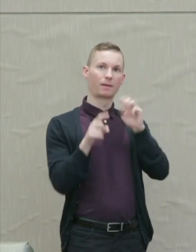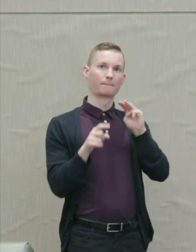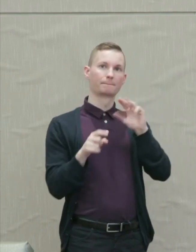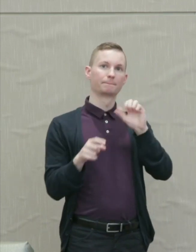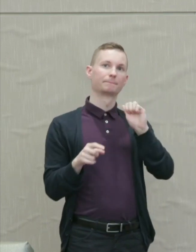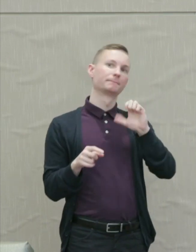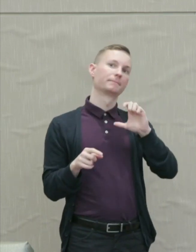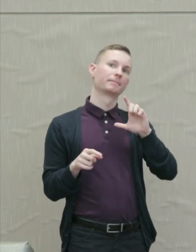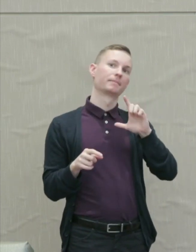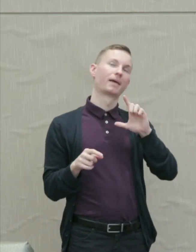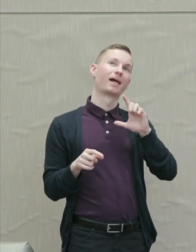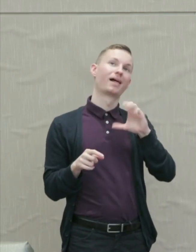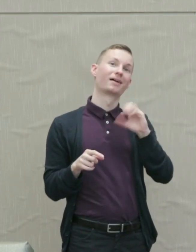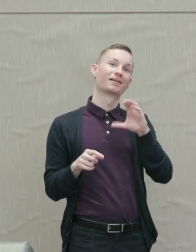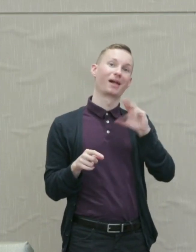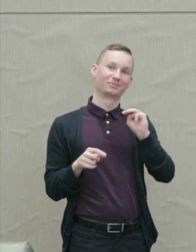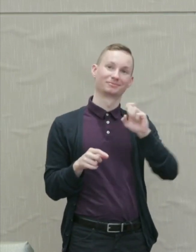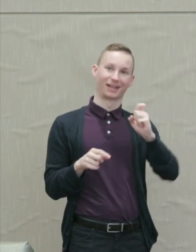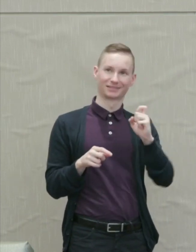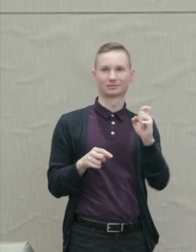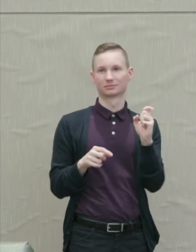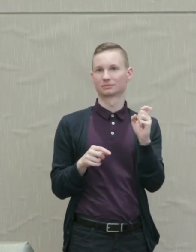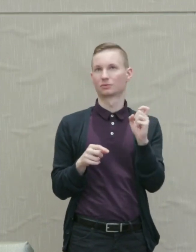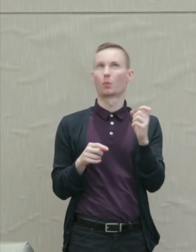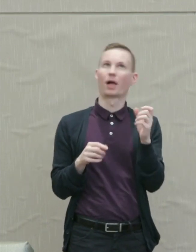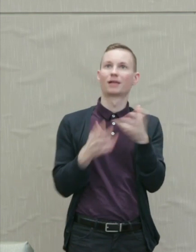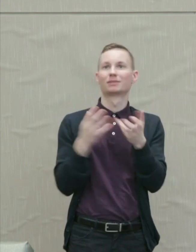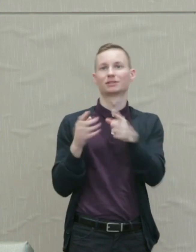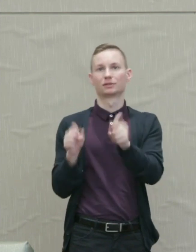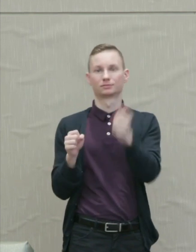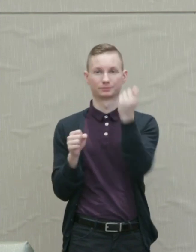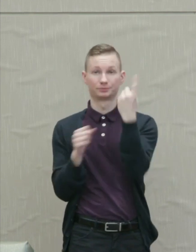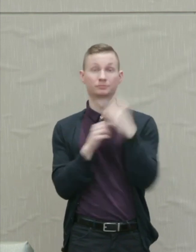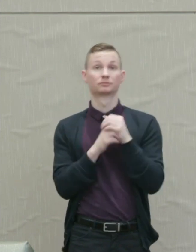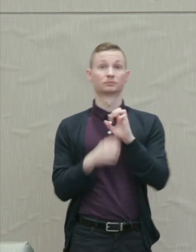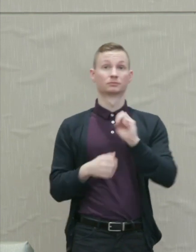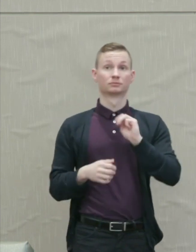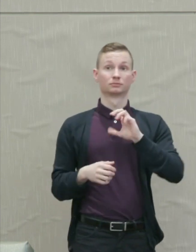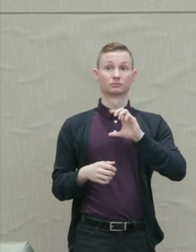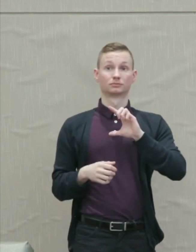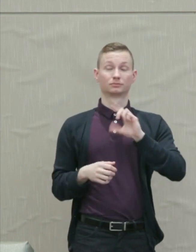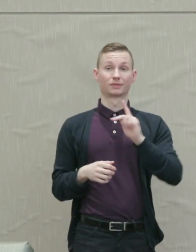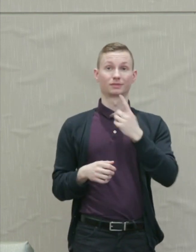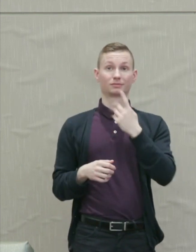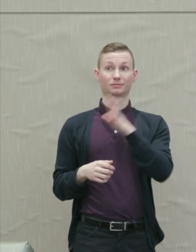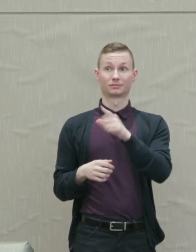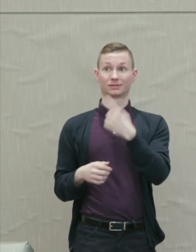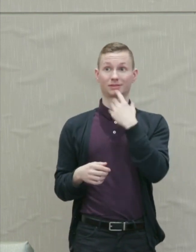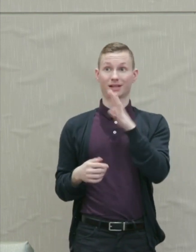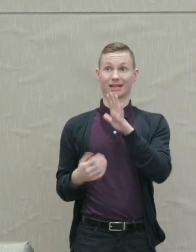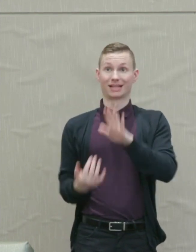Martha Nussbaum: King insisted constantly that his approach did not mean acquiescing in injustice.